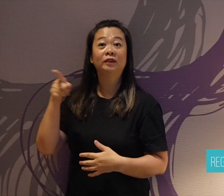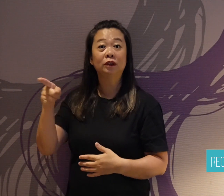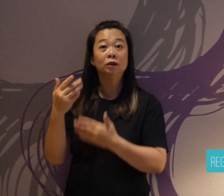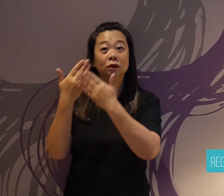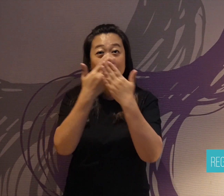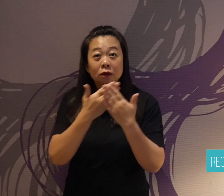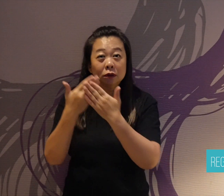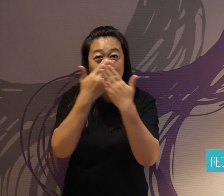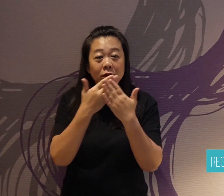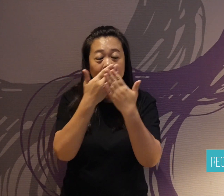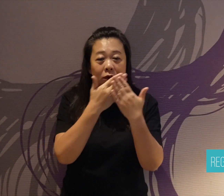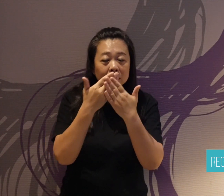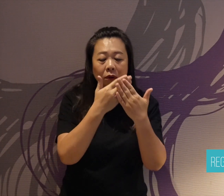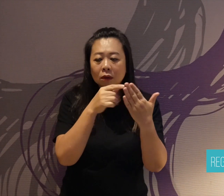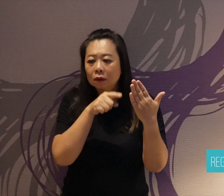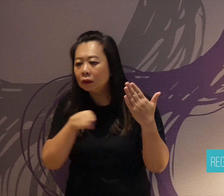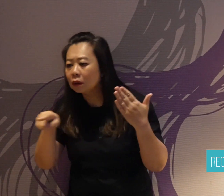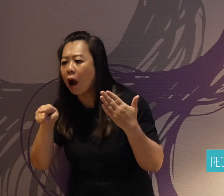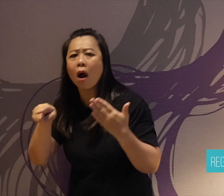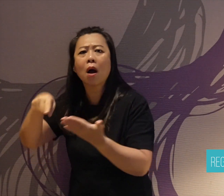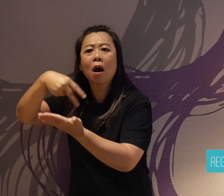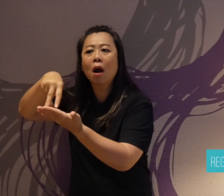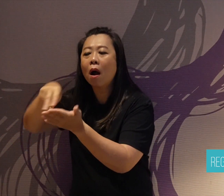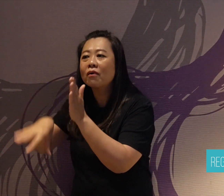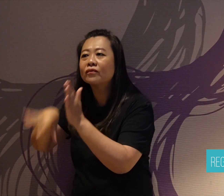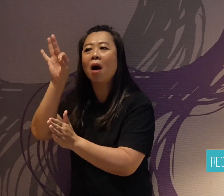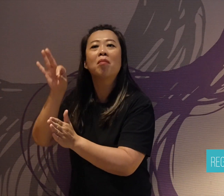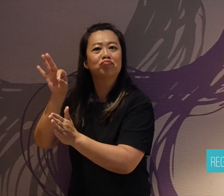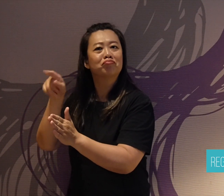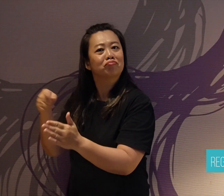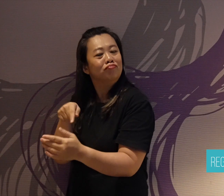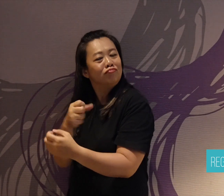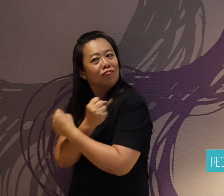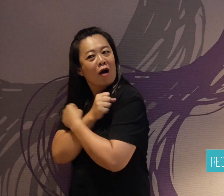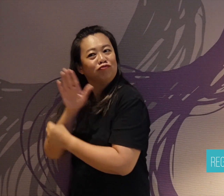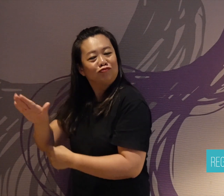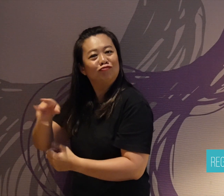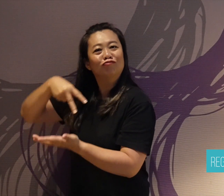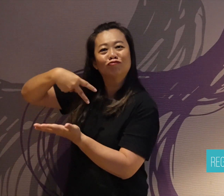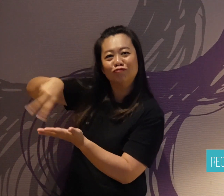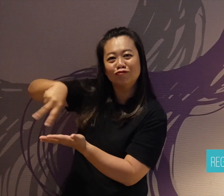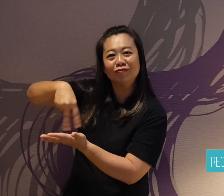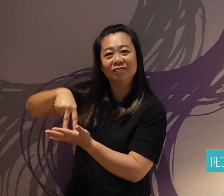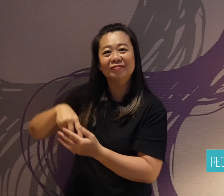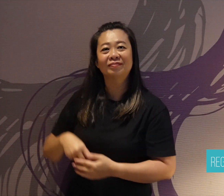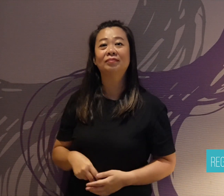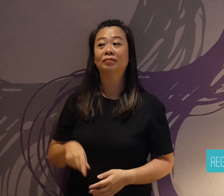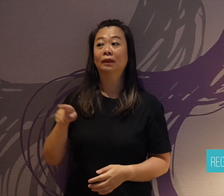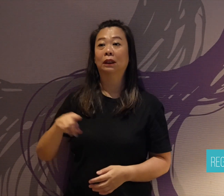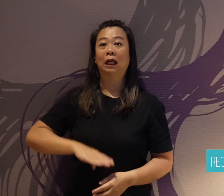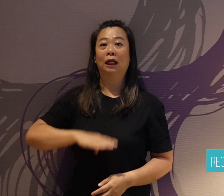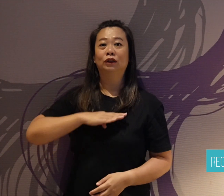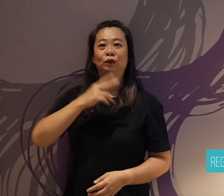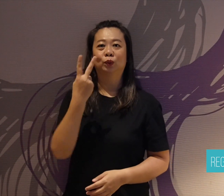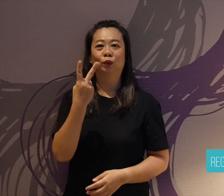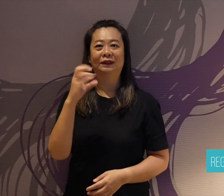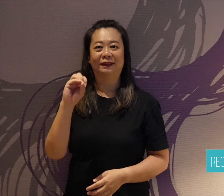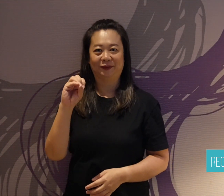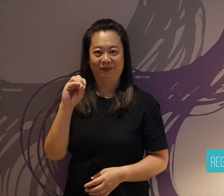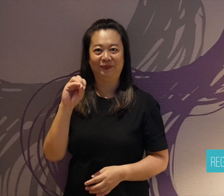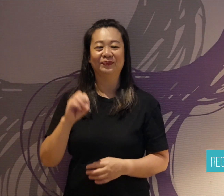services were provided for him. At the age of 20 when he was a student,